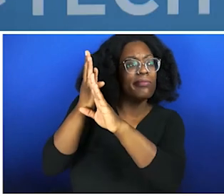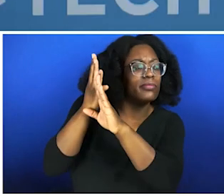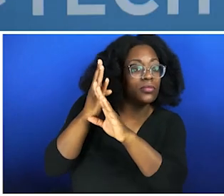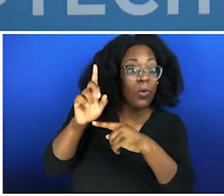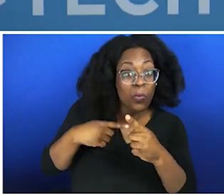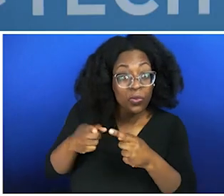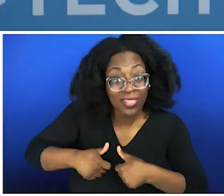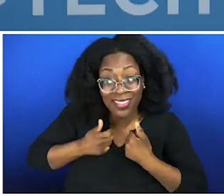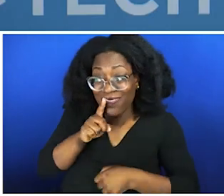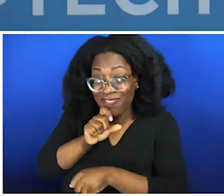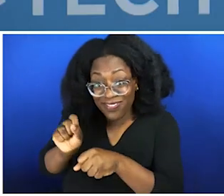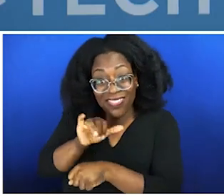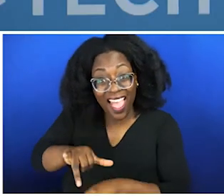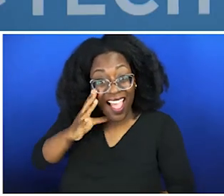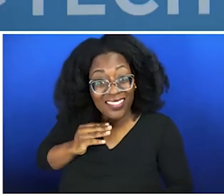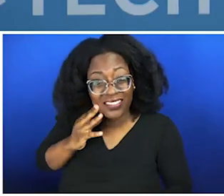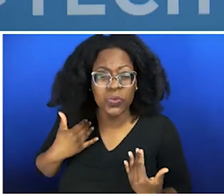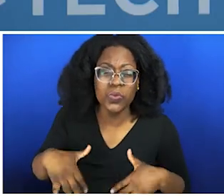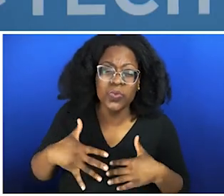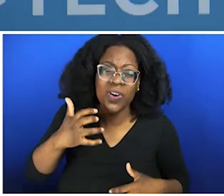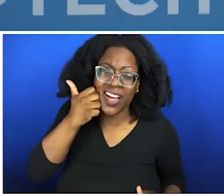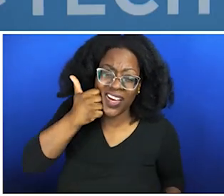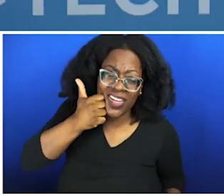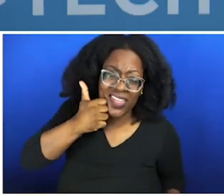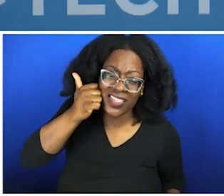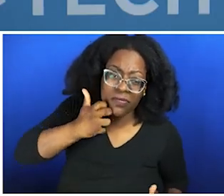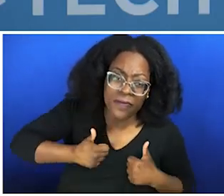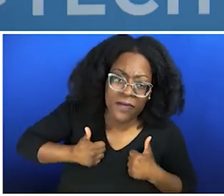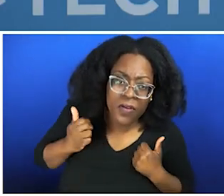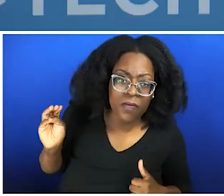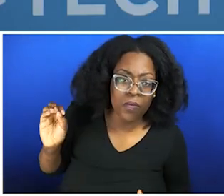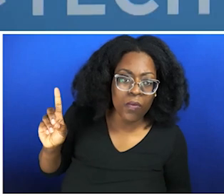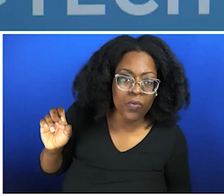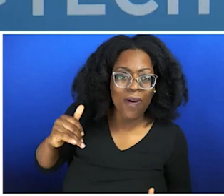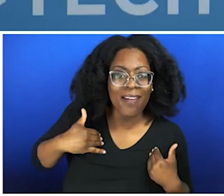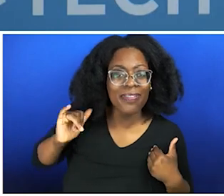you how they happen, because you have direct experience of how these things happen, and